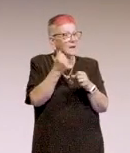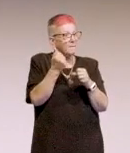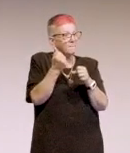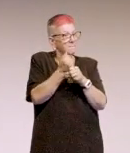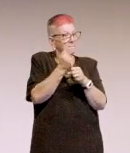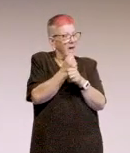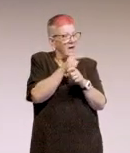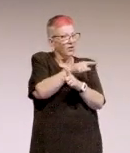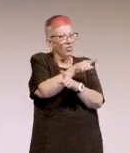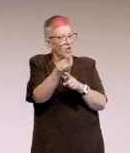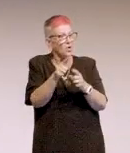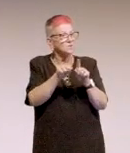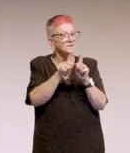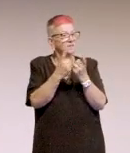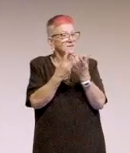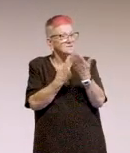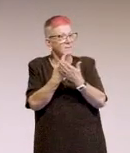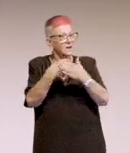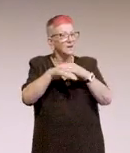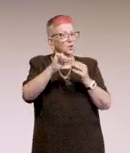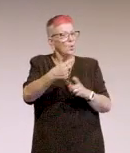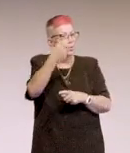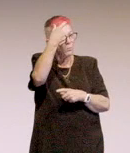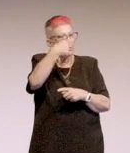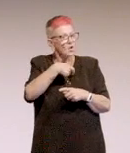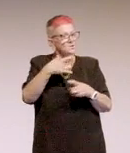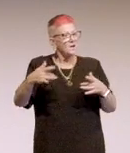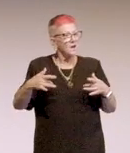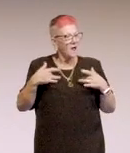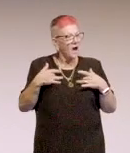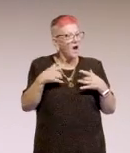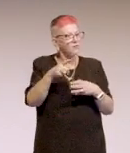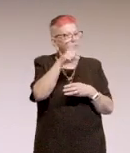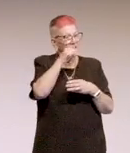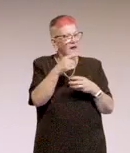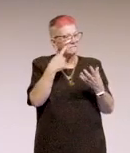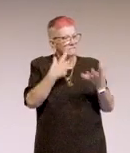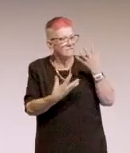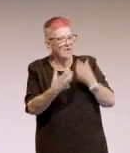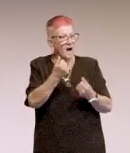into their personal life or has an example of that, and then you can point out how they'll benefit from accessibility